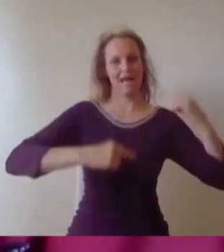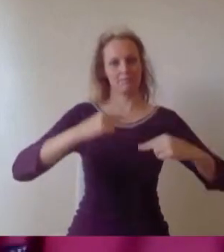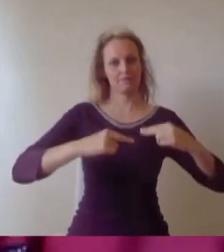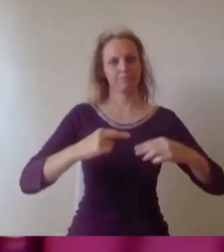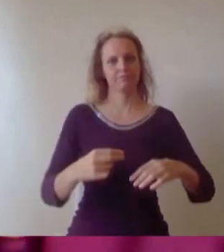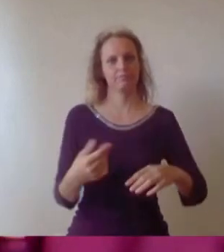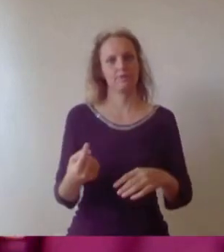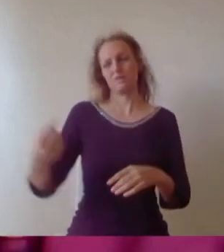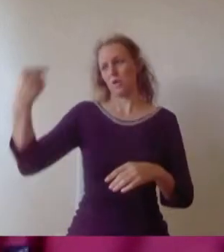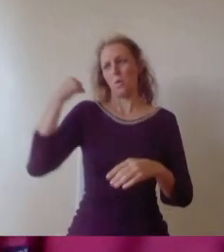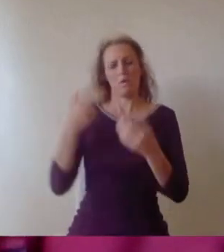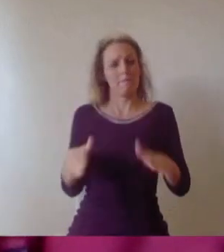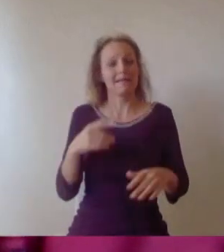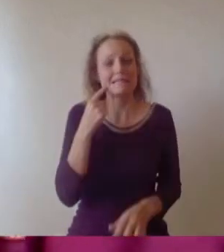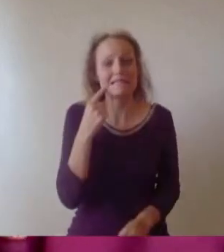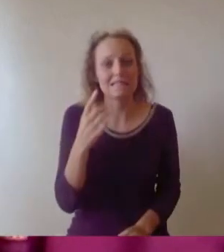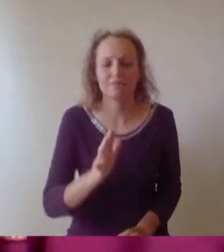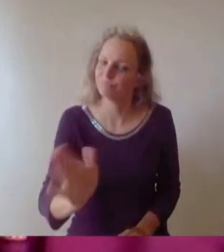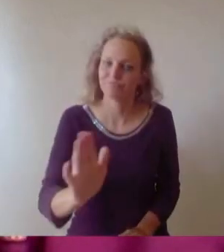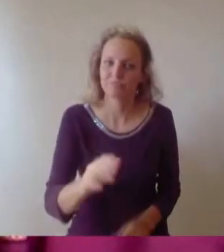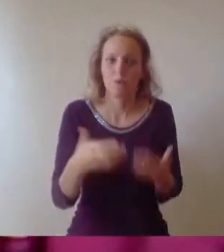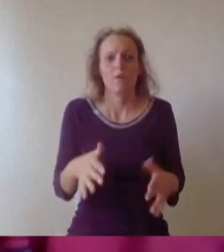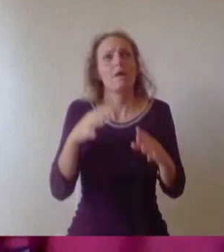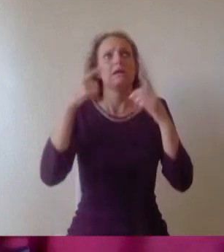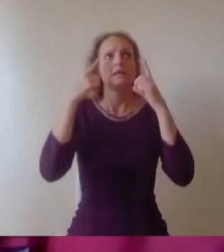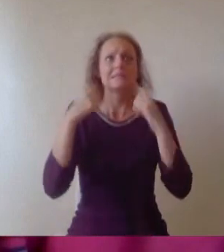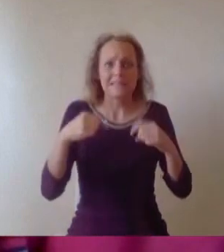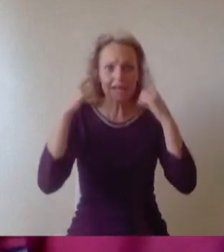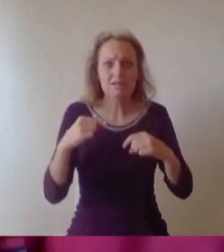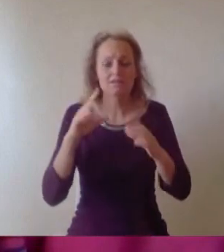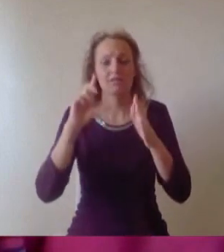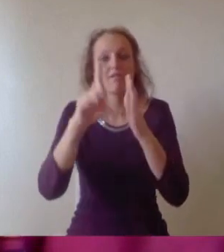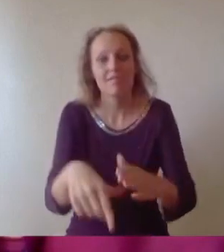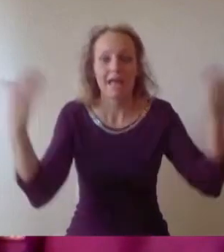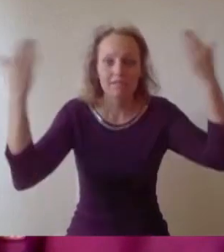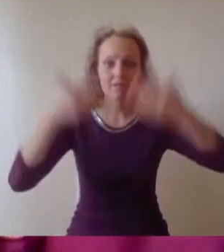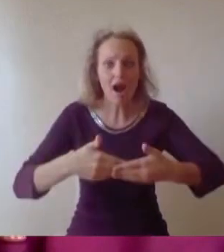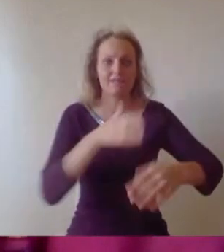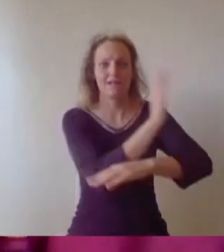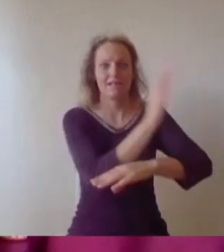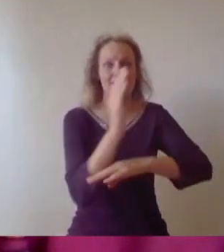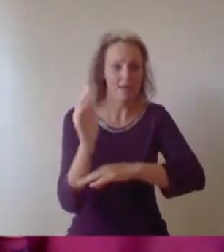There have been tears. There have been late nights in the libraries. There have been fluids mechanics exams that we thought